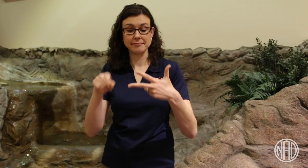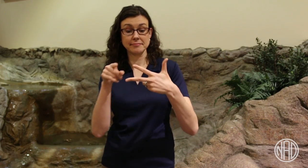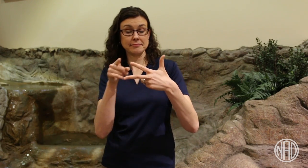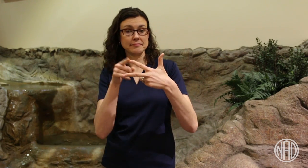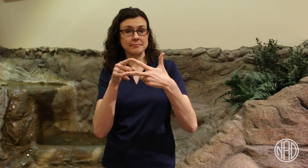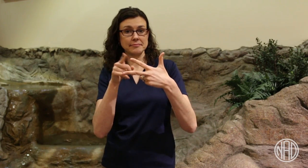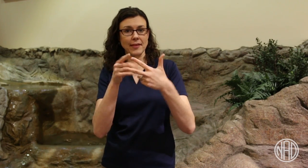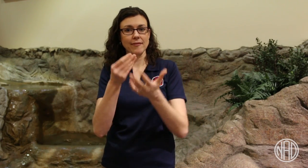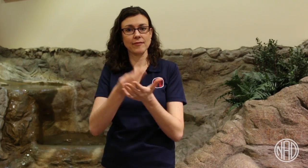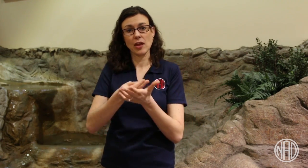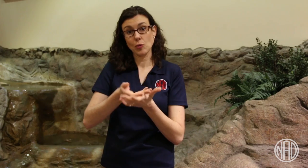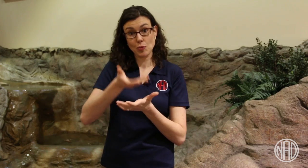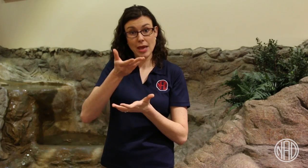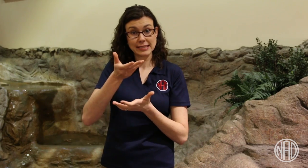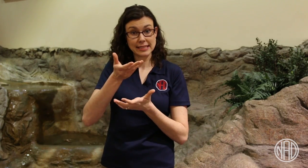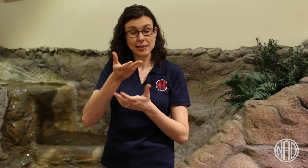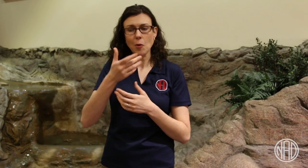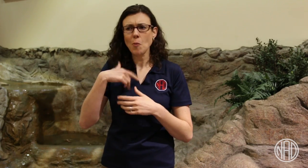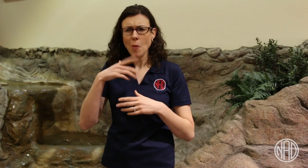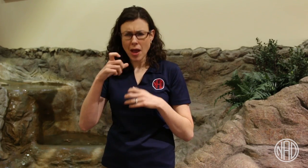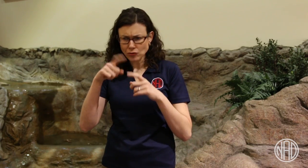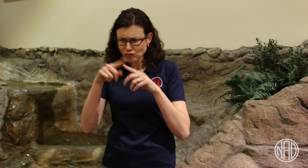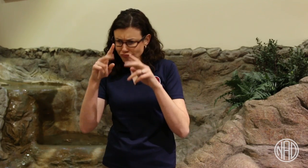Second is fundraising